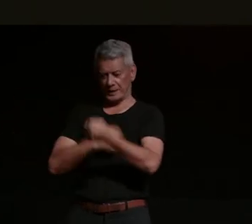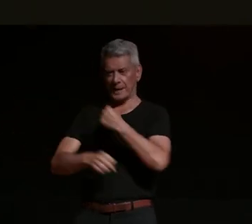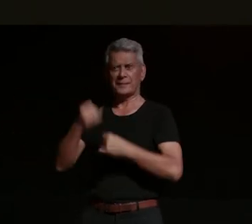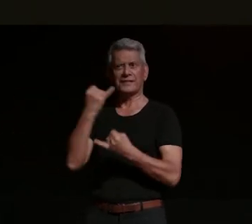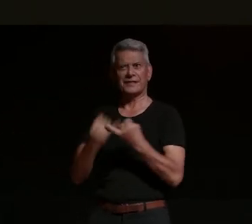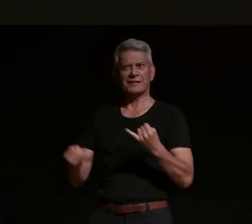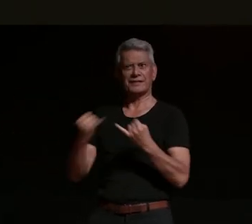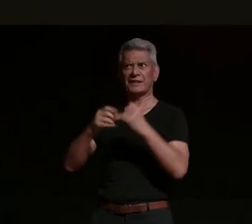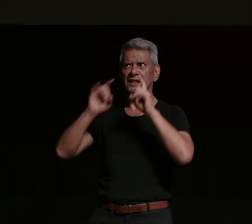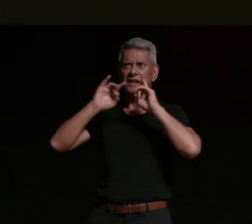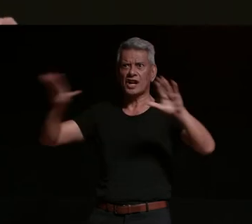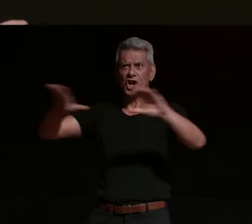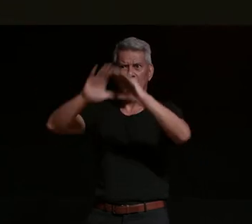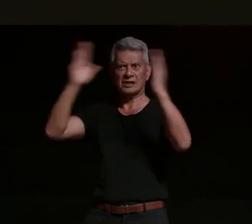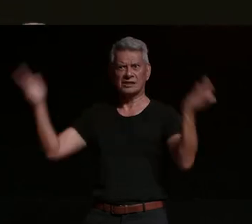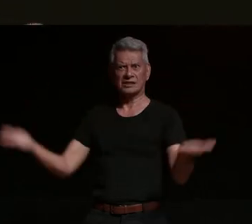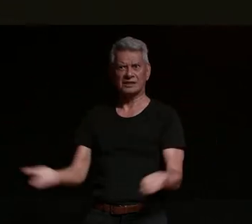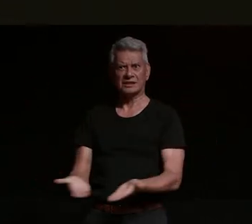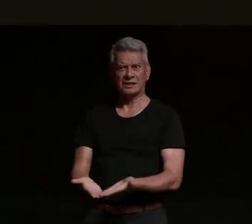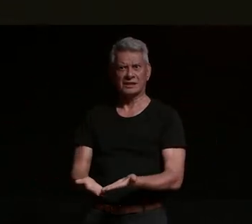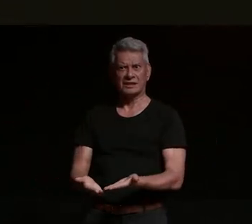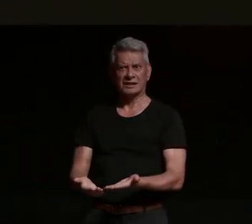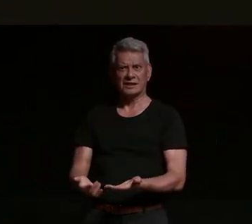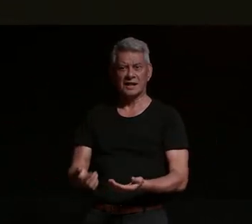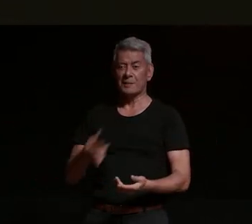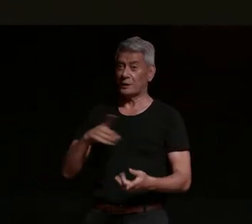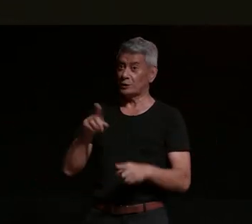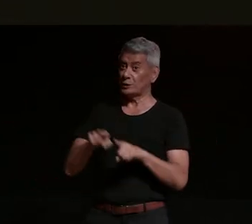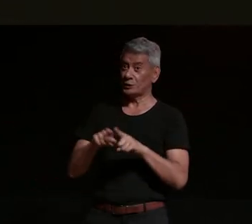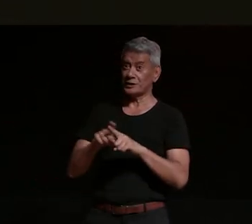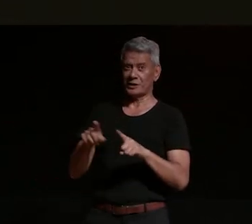dominant we could actually have him change his script so that was more predominantly